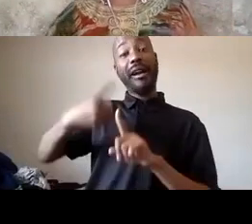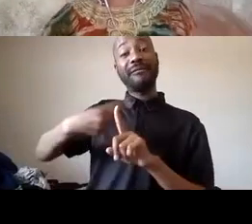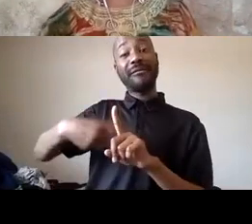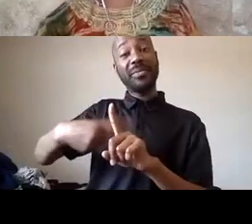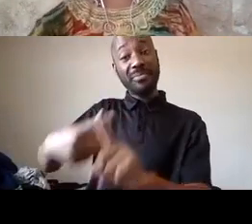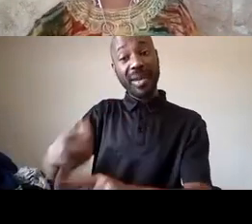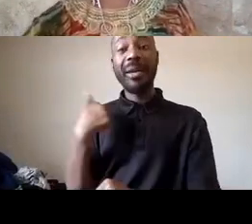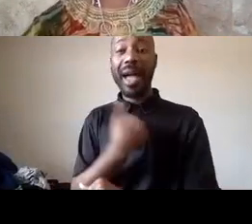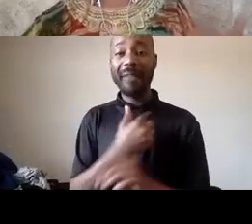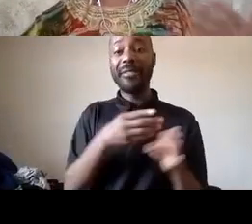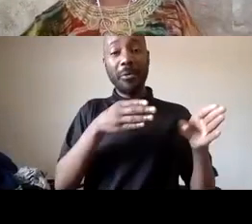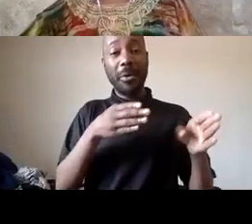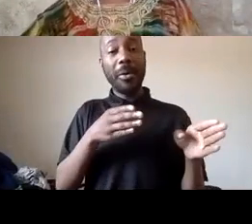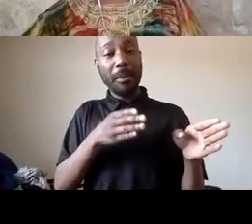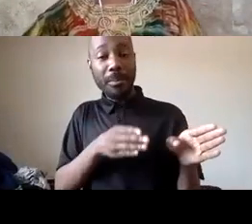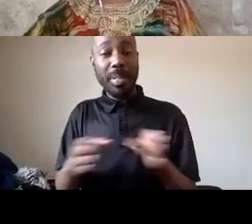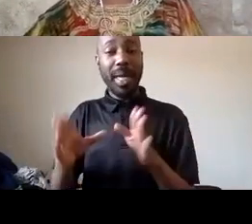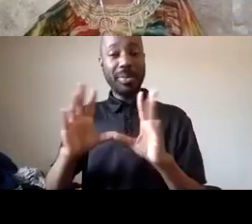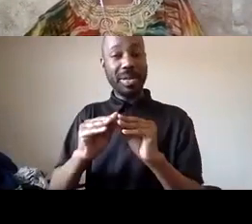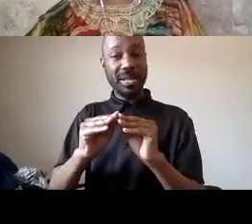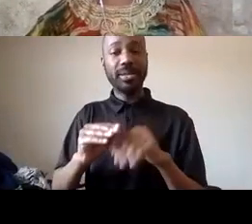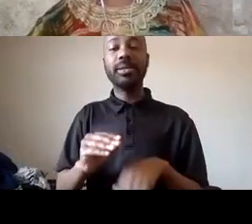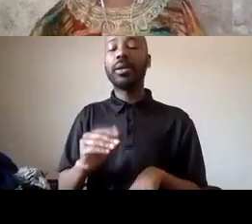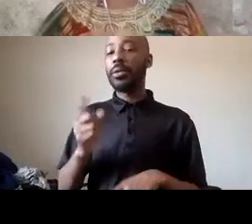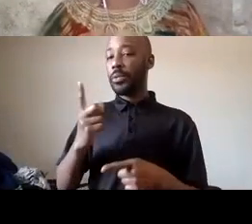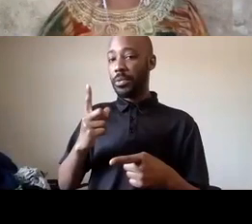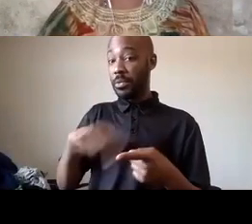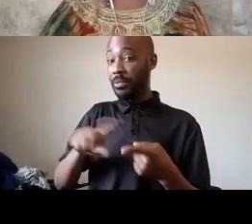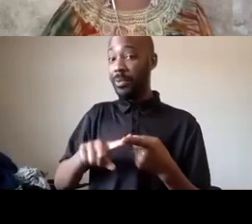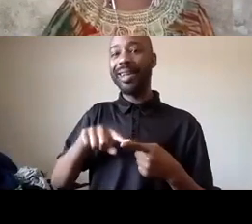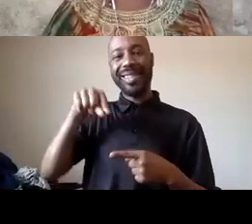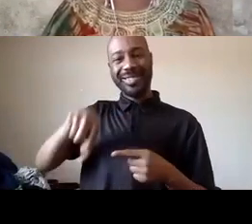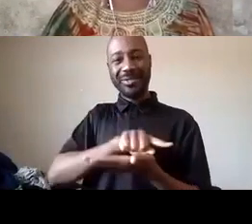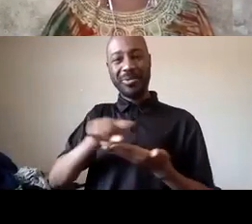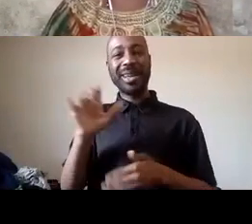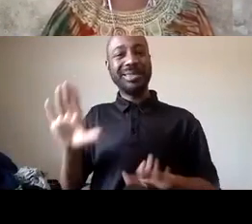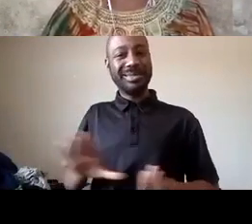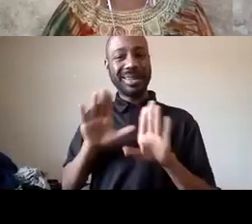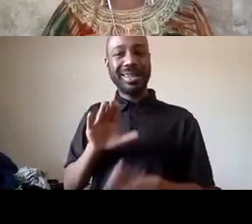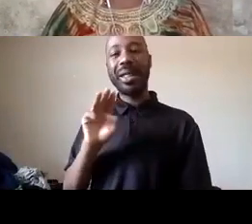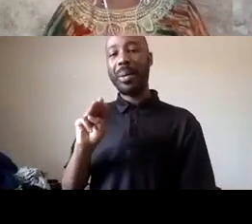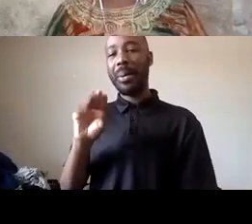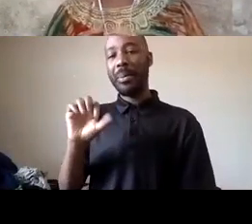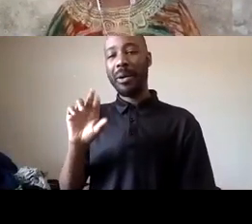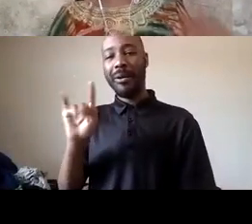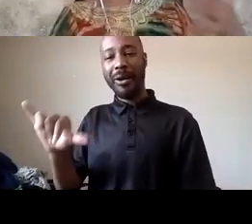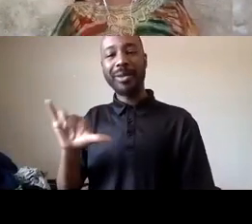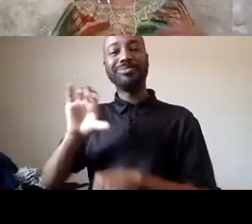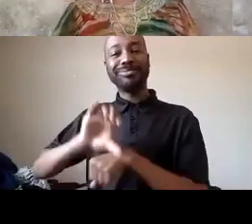our general meetings it's this sunday at mccarty memorial church all are welcome and we feed you and then